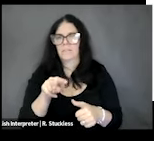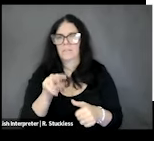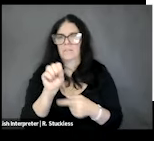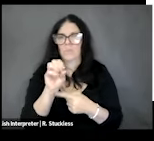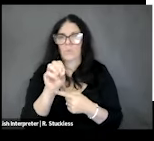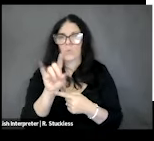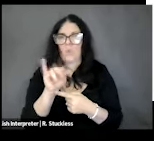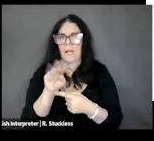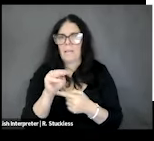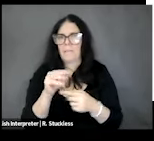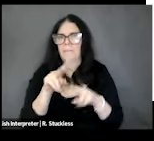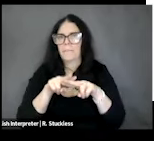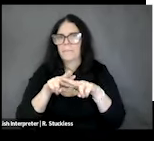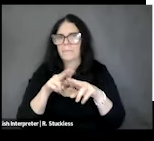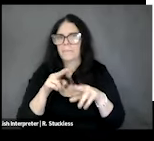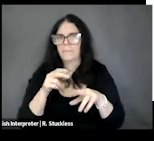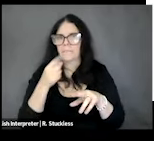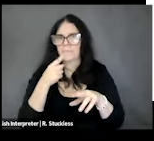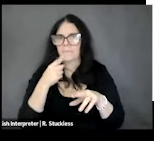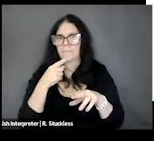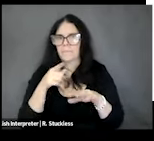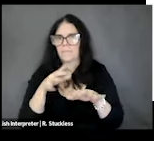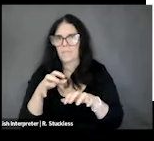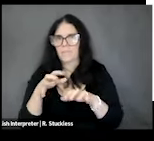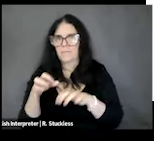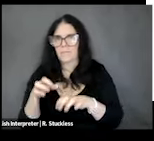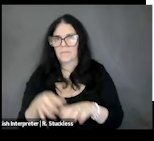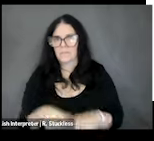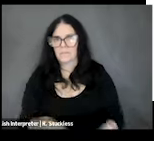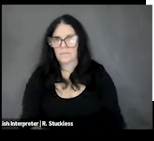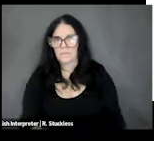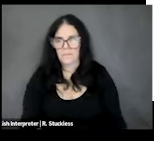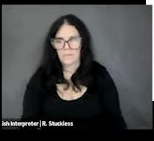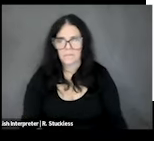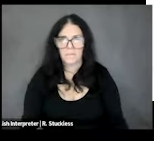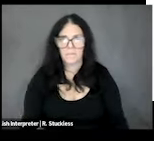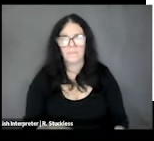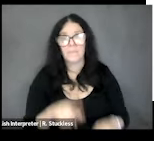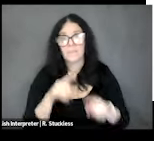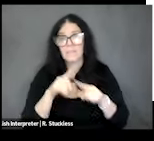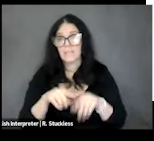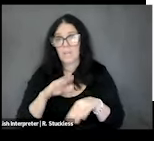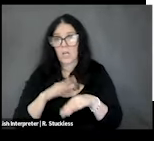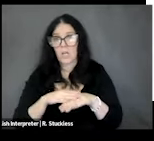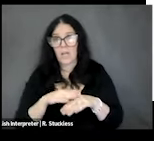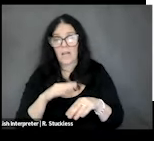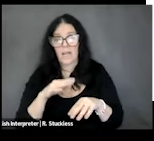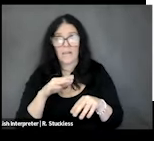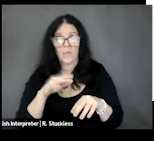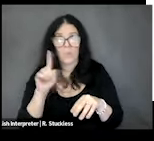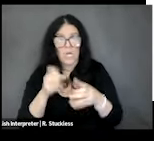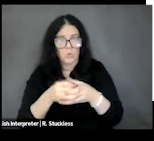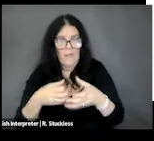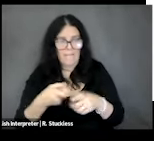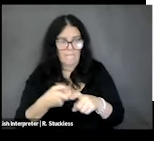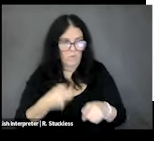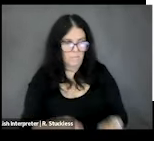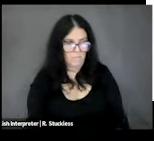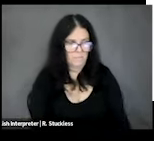and depending on the etiology of this the swelling, where it's coming, from why it's happening.